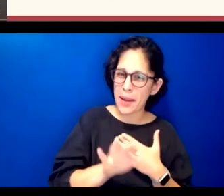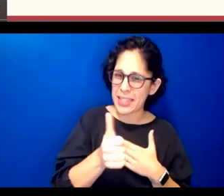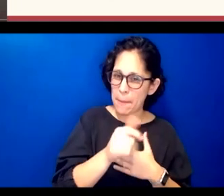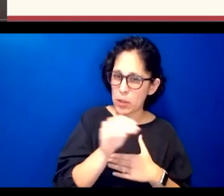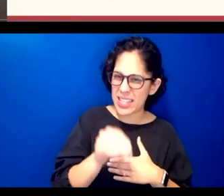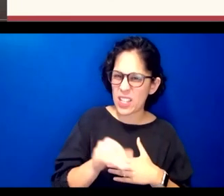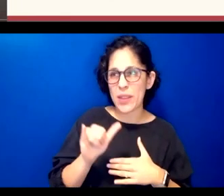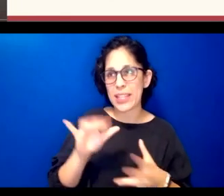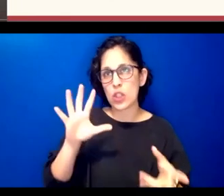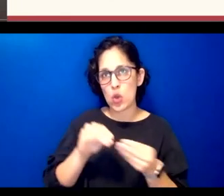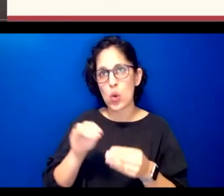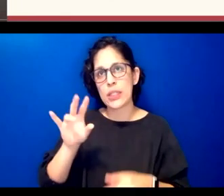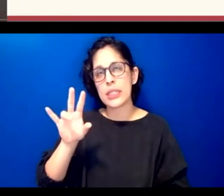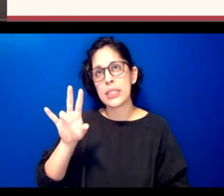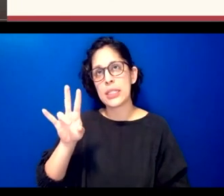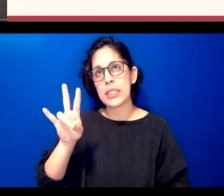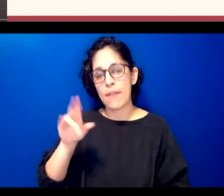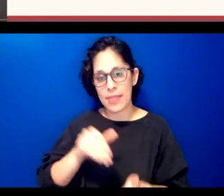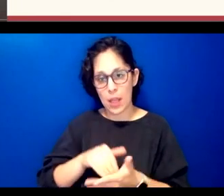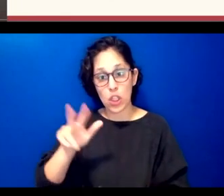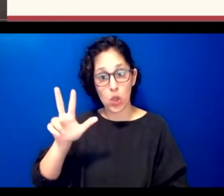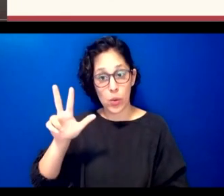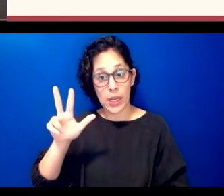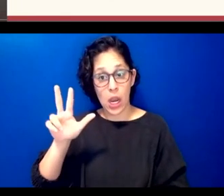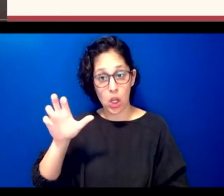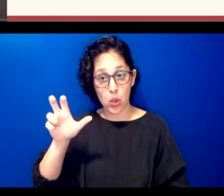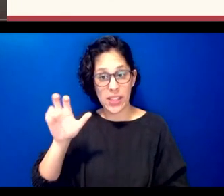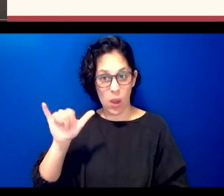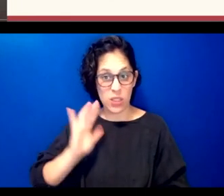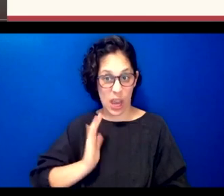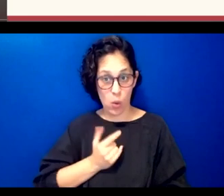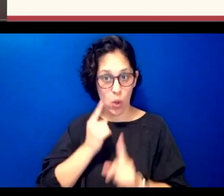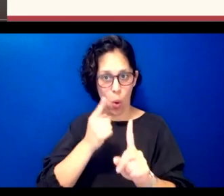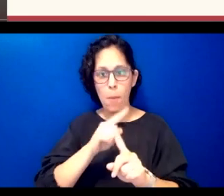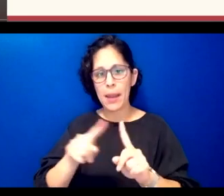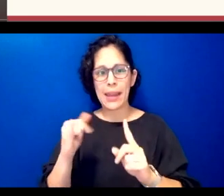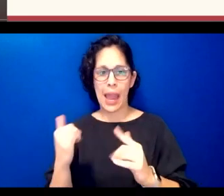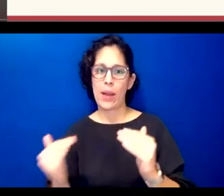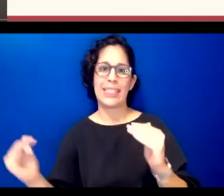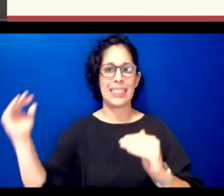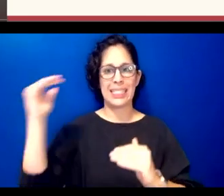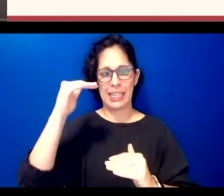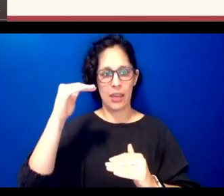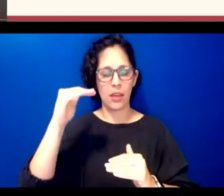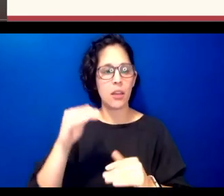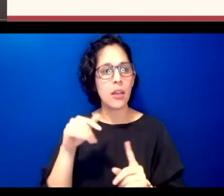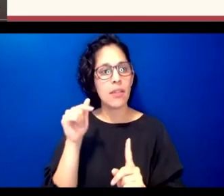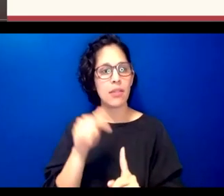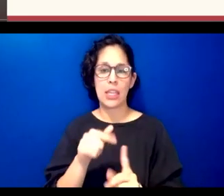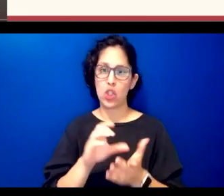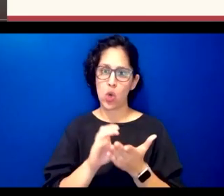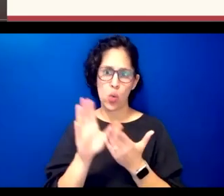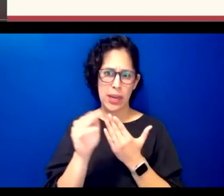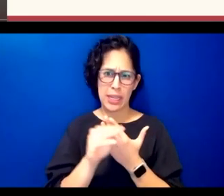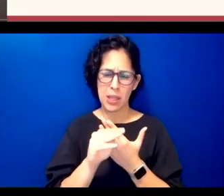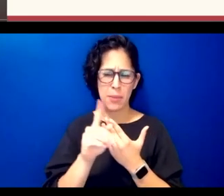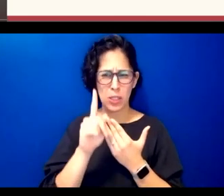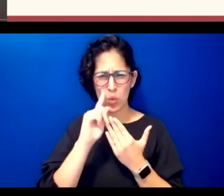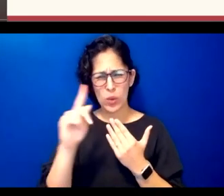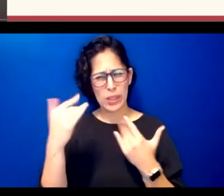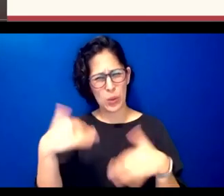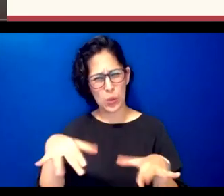we clearly exceeded that goal this curriculum is significant and that's the very first multi-level